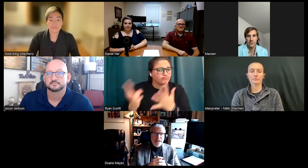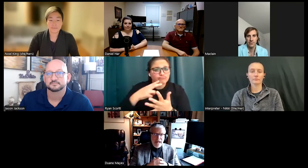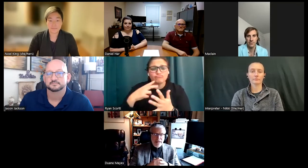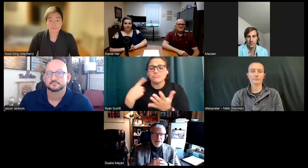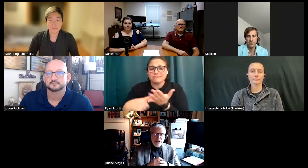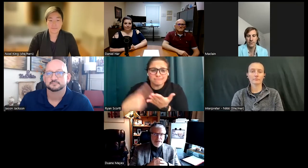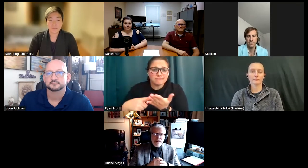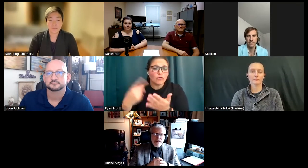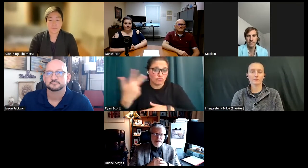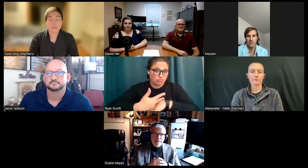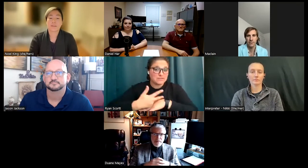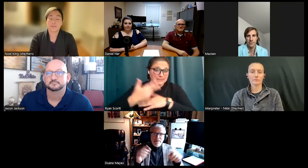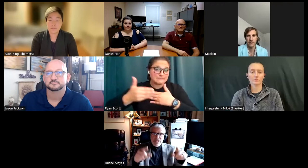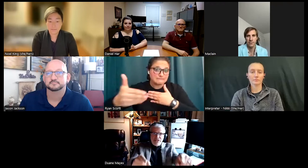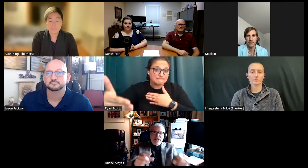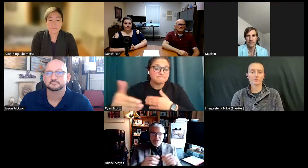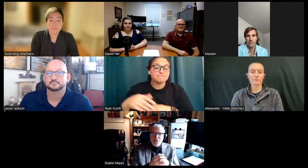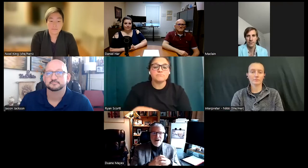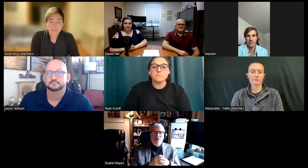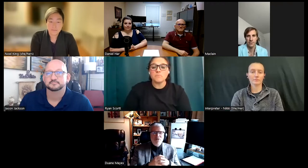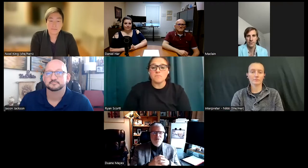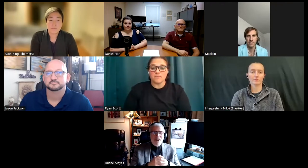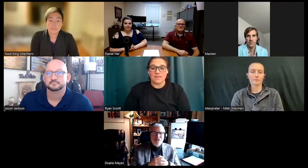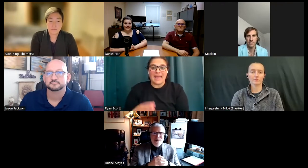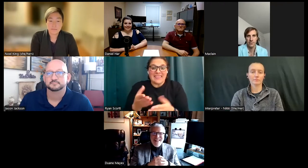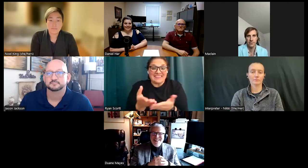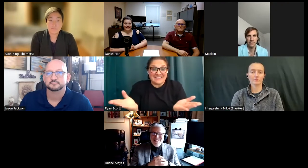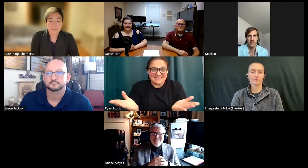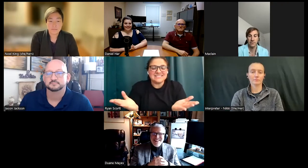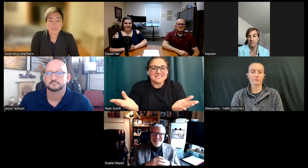three days. This is where I really wanted to be,